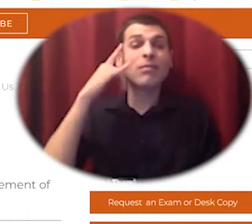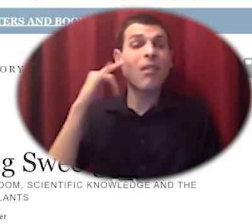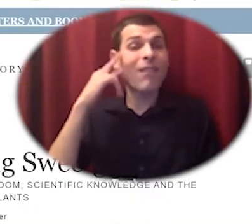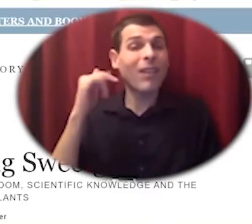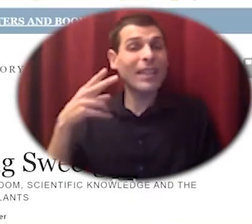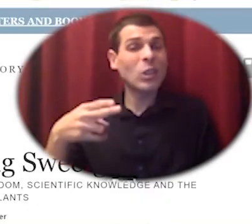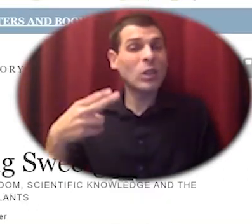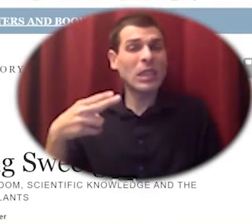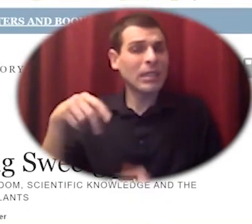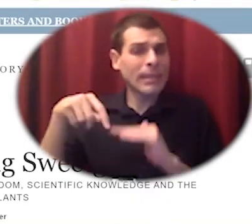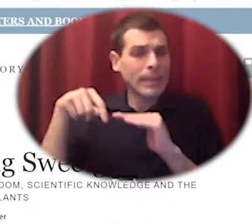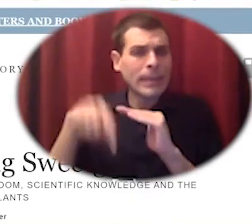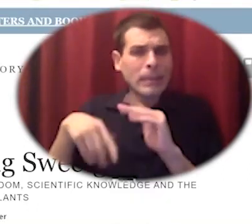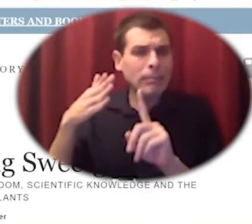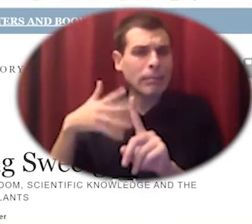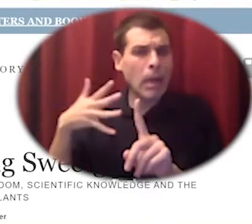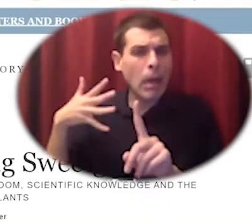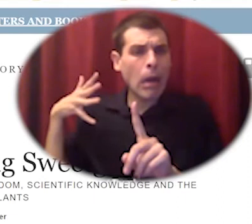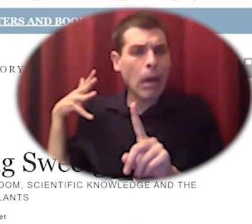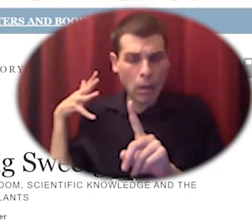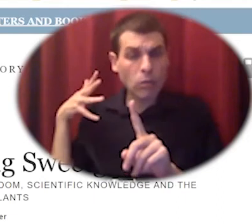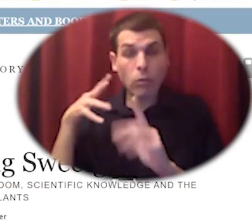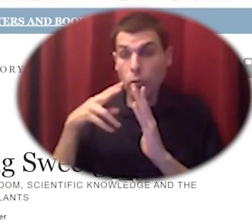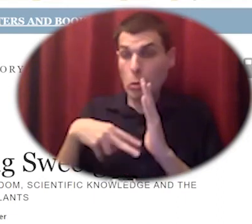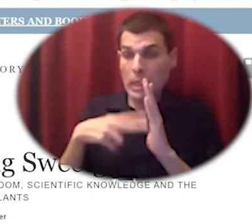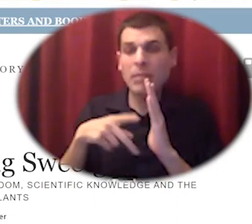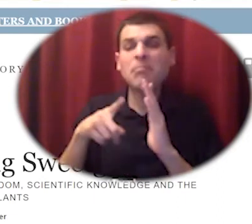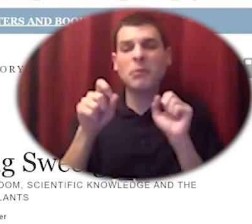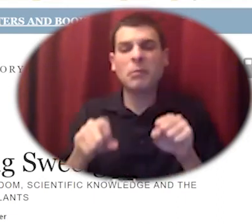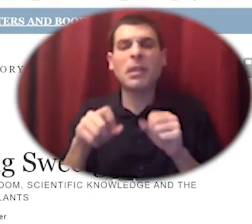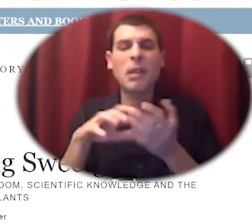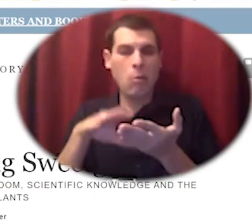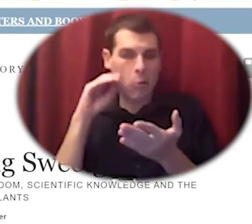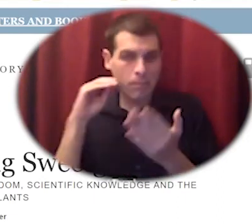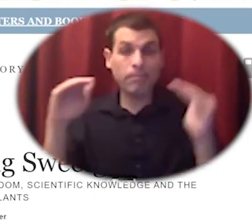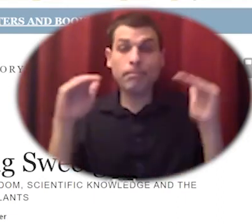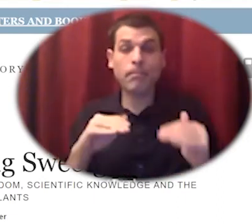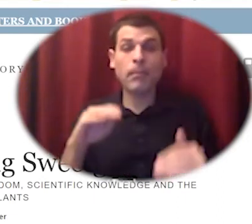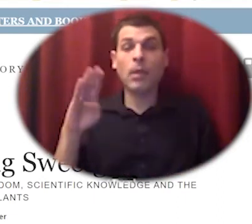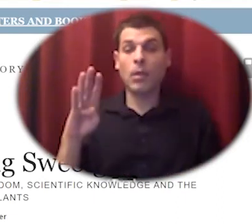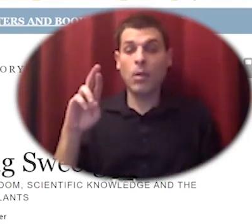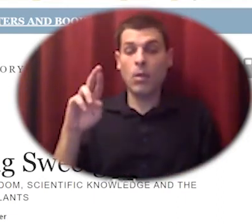another title that's very fantastic braiding sweet grass by Robin Wall Kimmerer